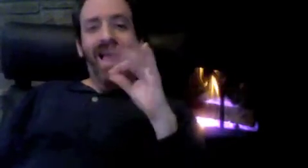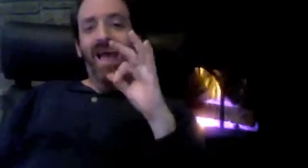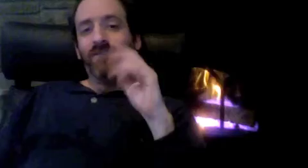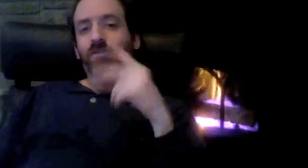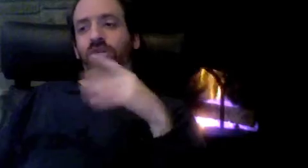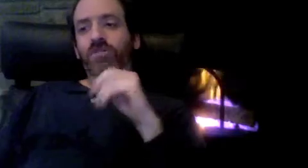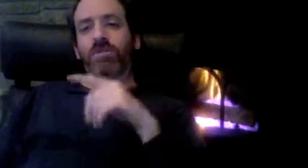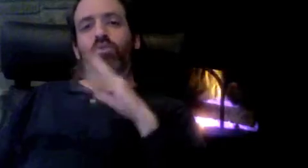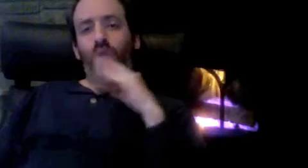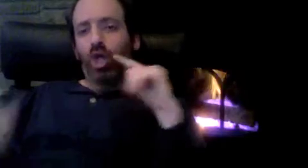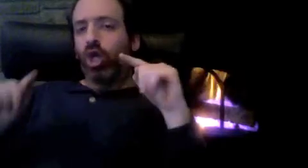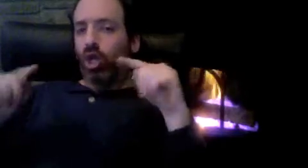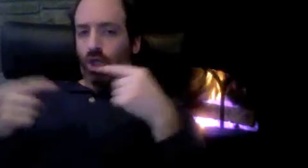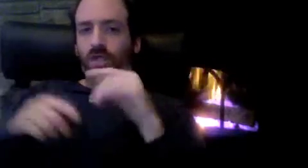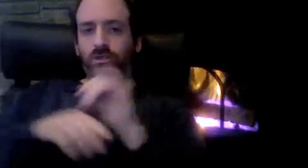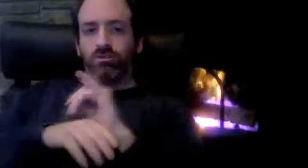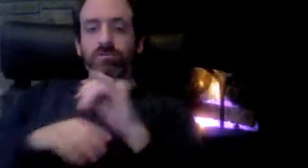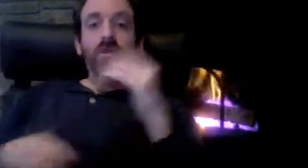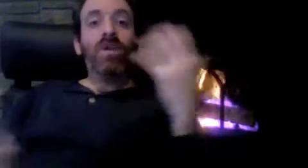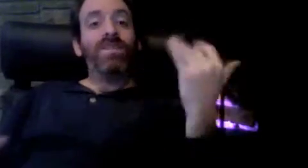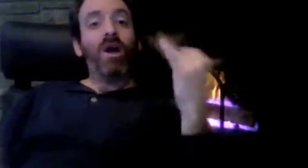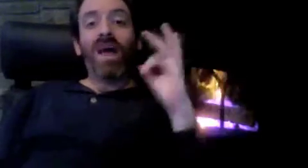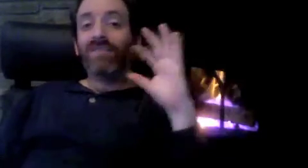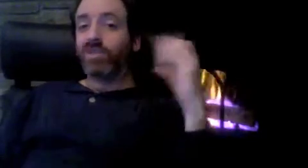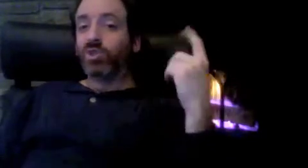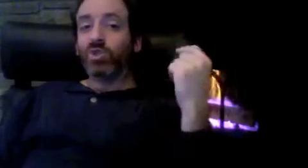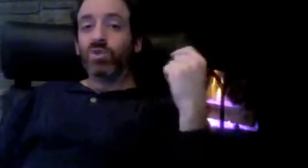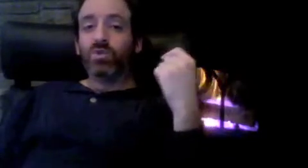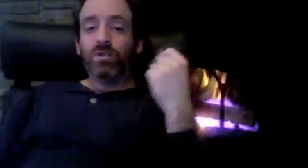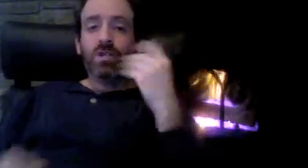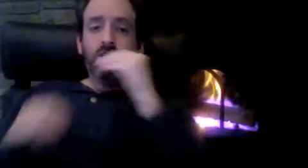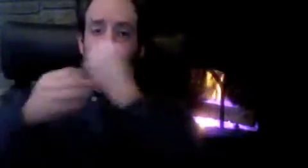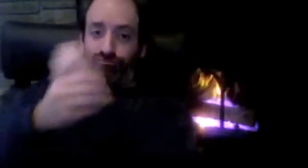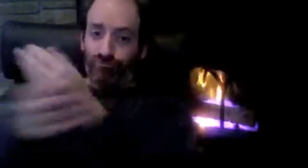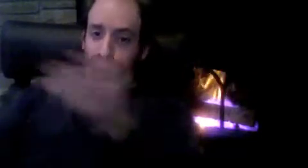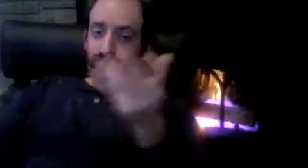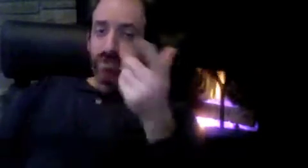This FNPRM will hurt our current Video Relay Service industry.